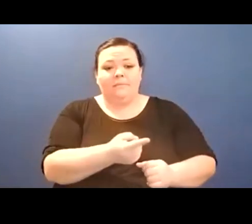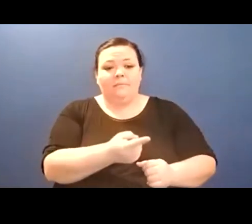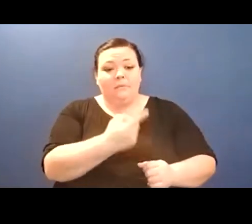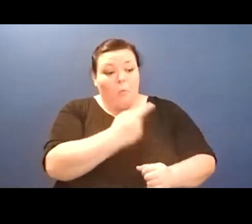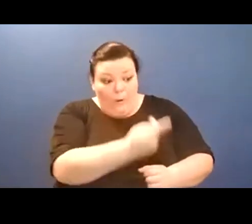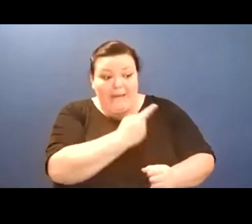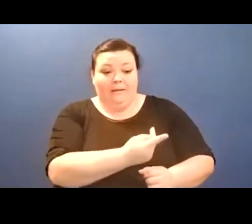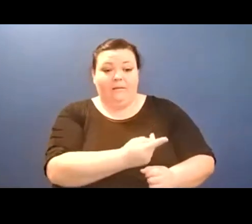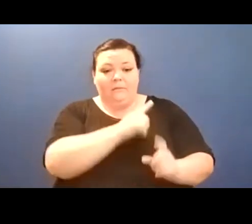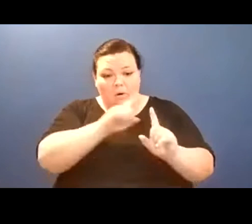Thank you so much, Noelia.